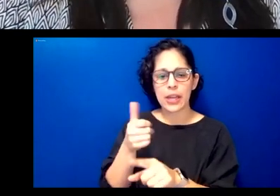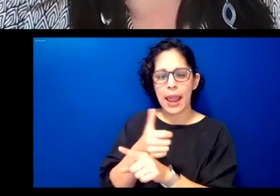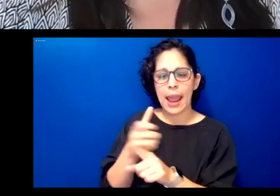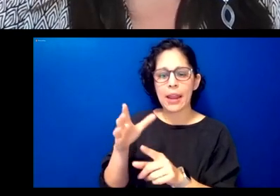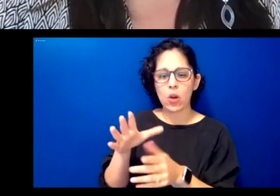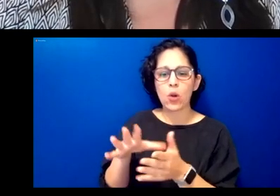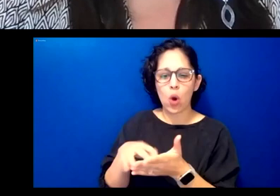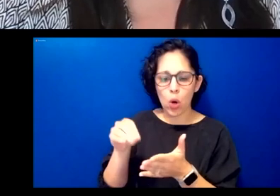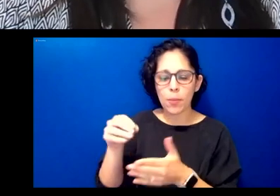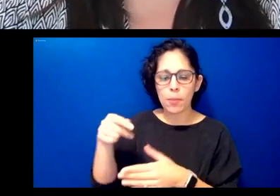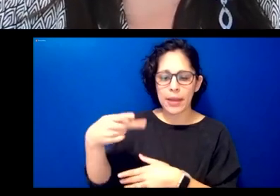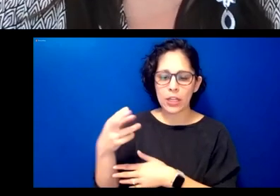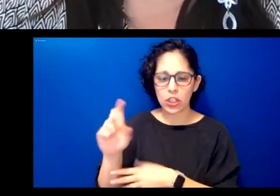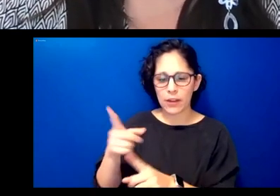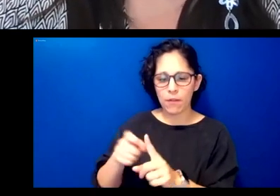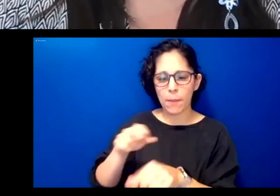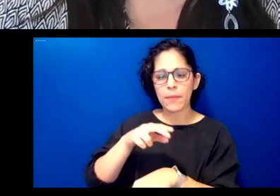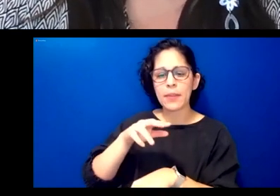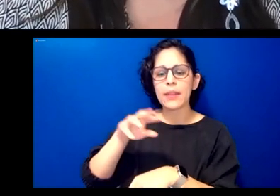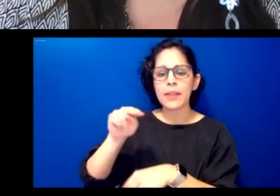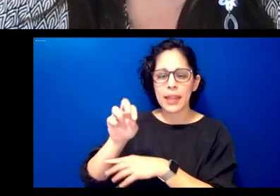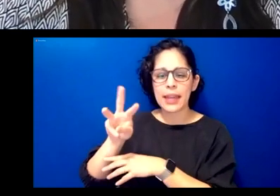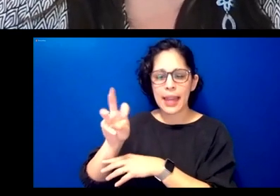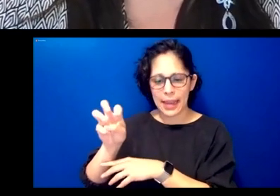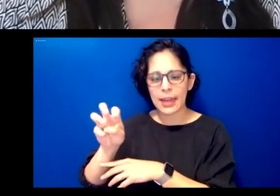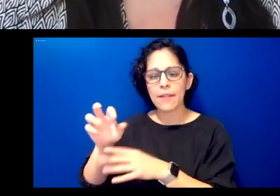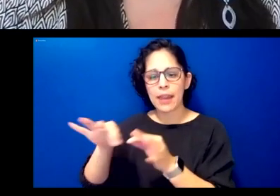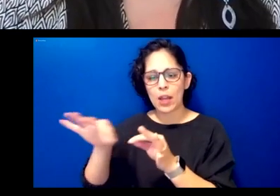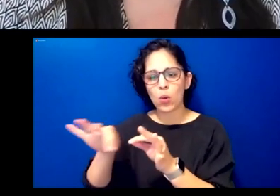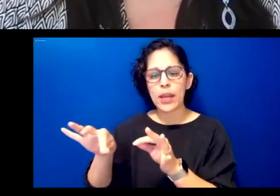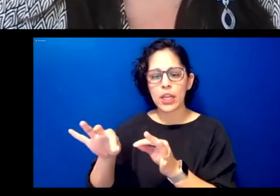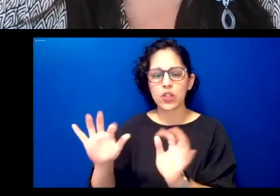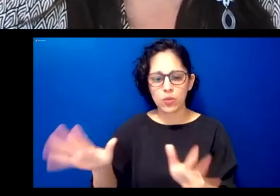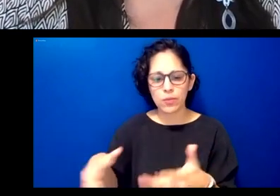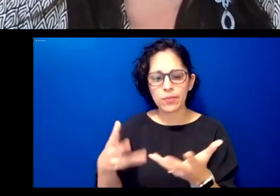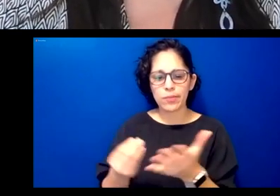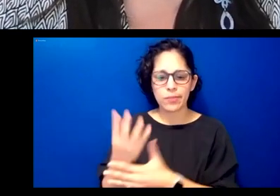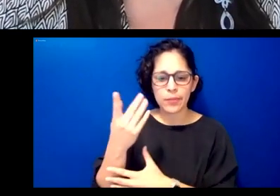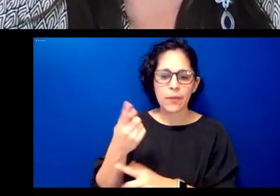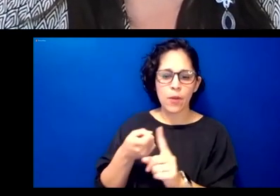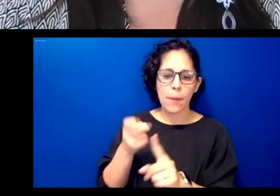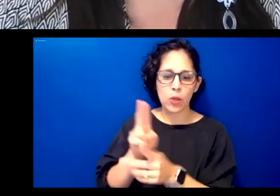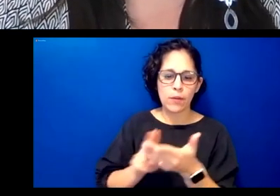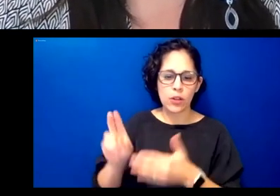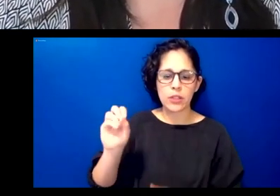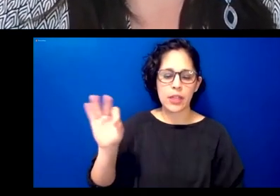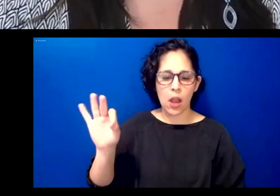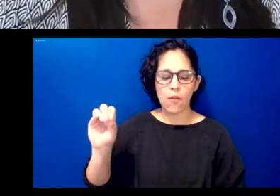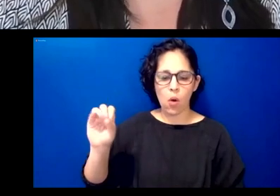of oklahoma he is currently the executive officer of the division of language preservation